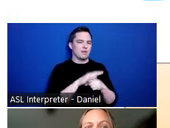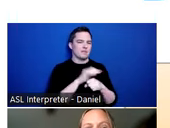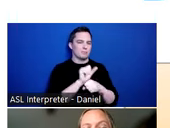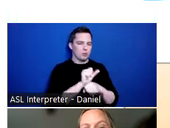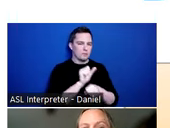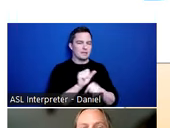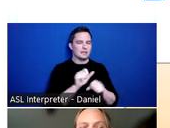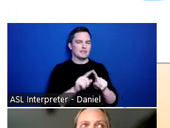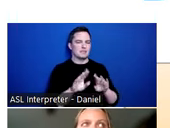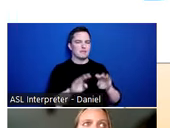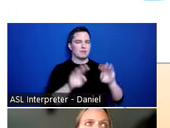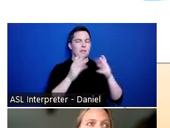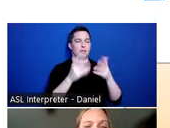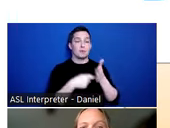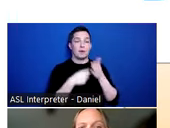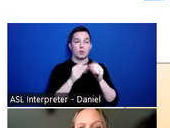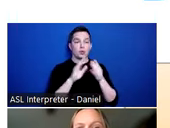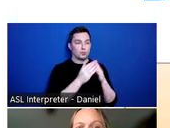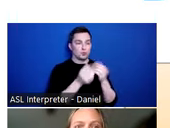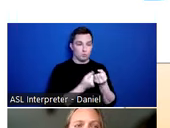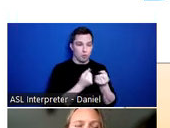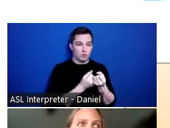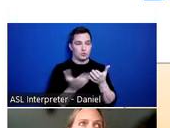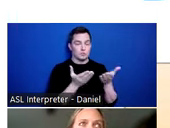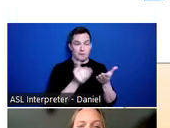more community supports and services which may not be accessible depending